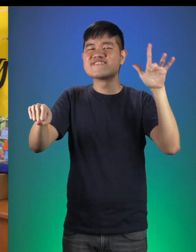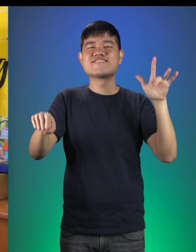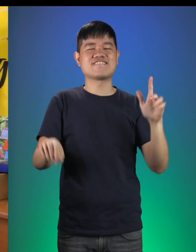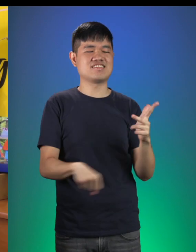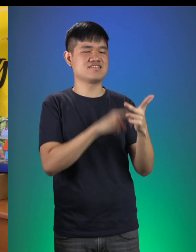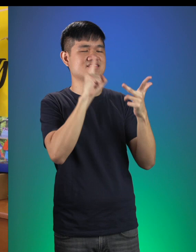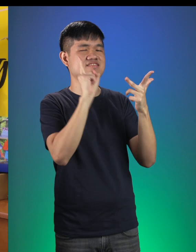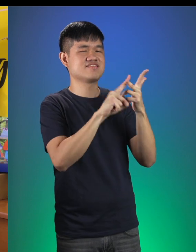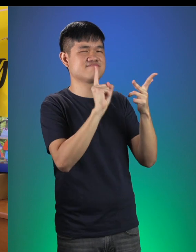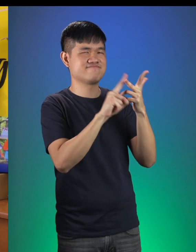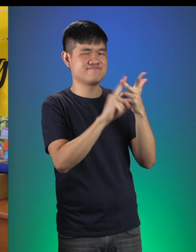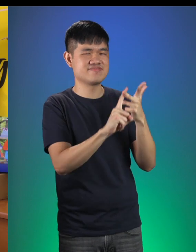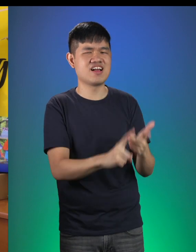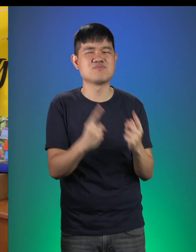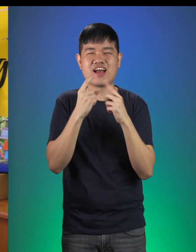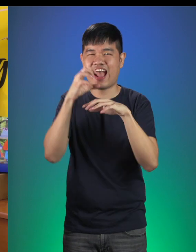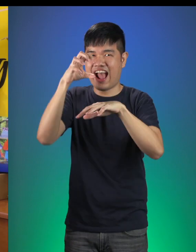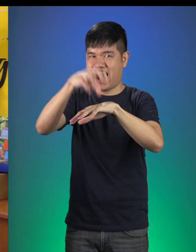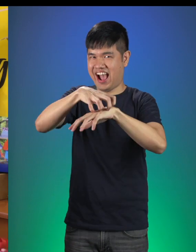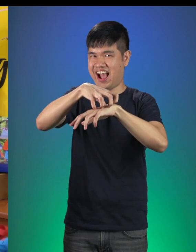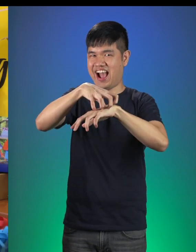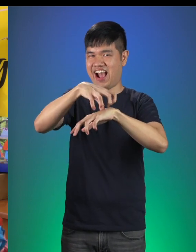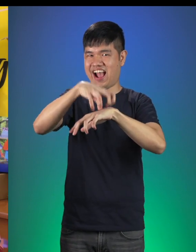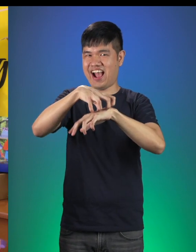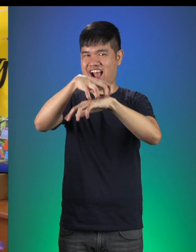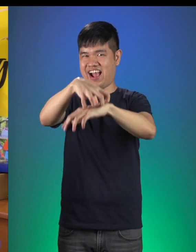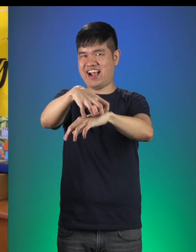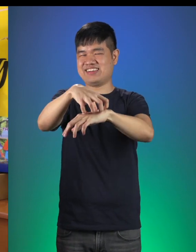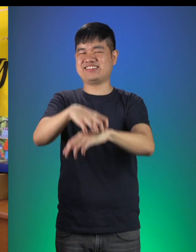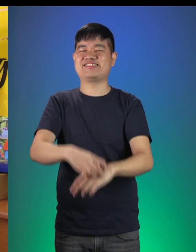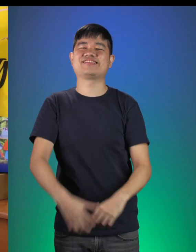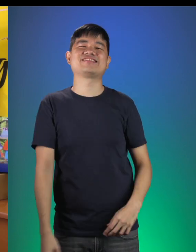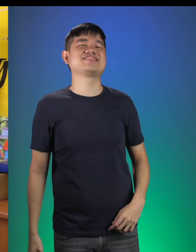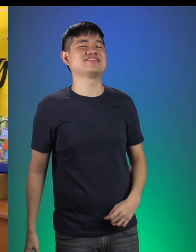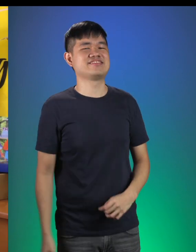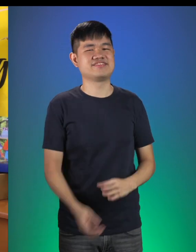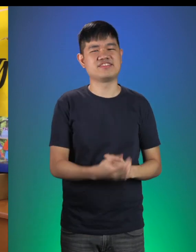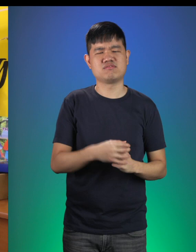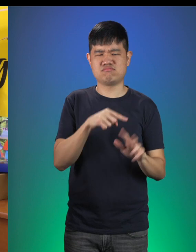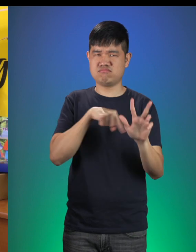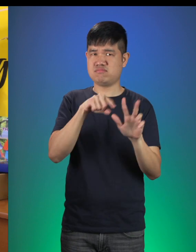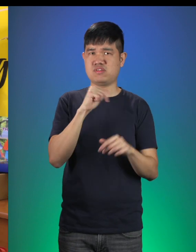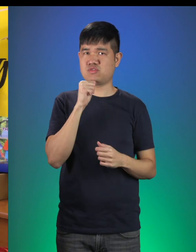and a beautiful Birthday Cake! These things are not just from me.